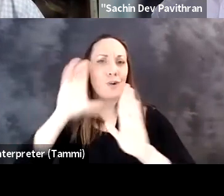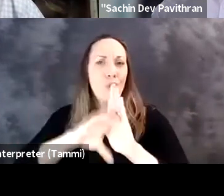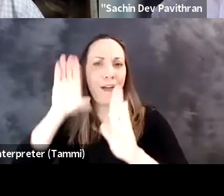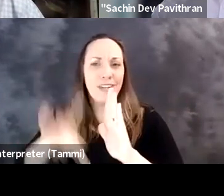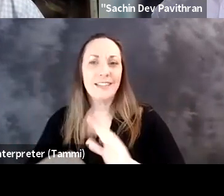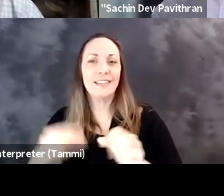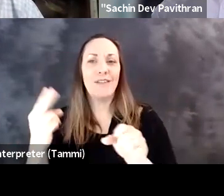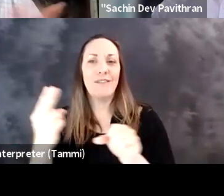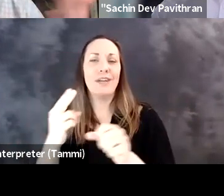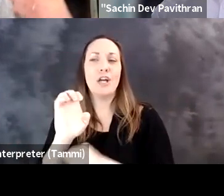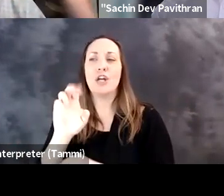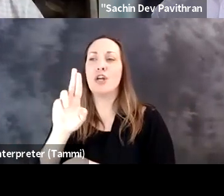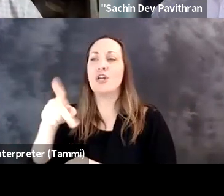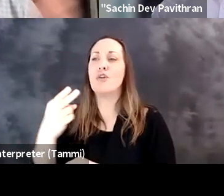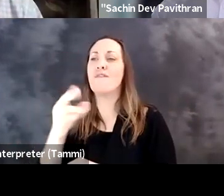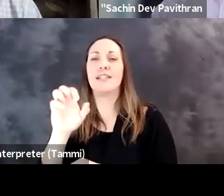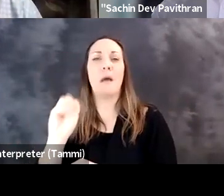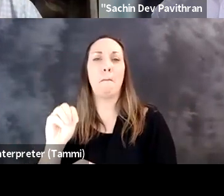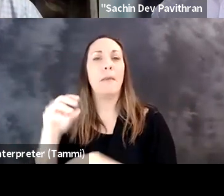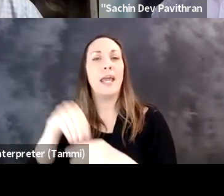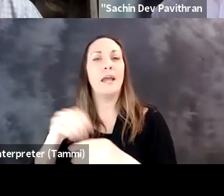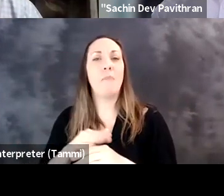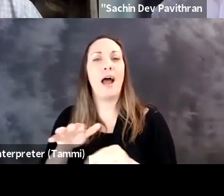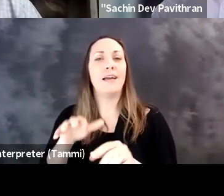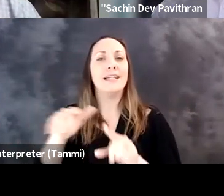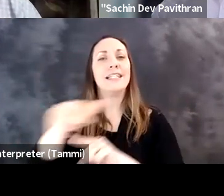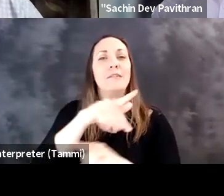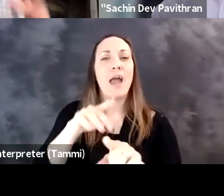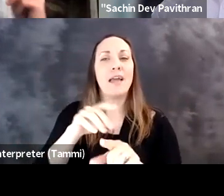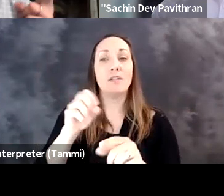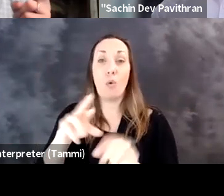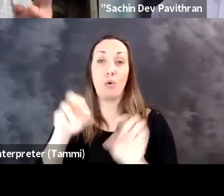holographic representation of you, Susan, sitting near me in my space.